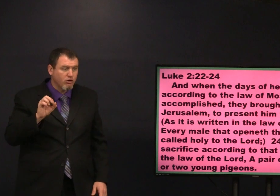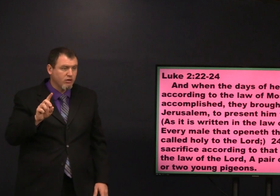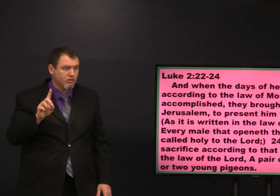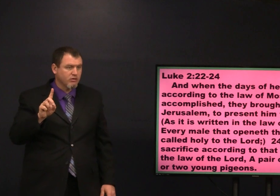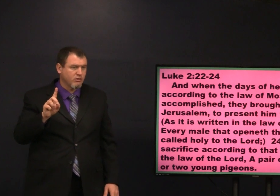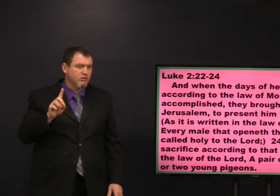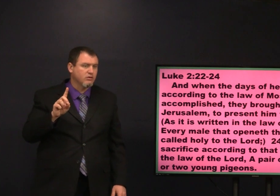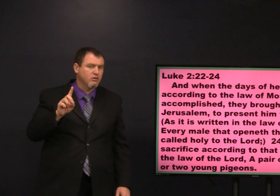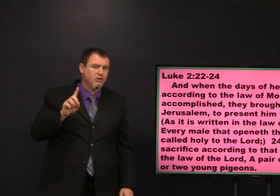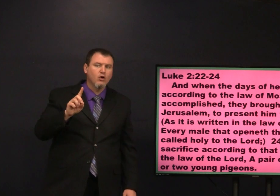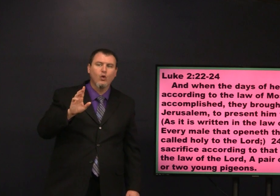under Herod